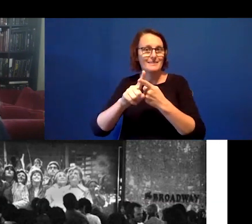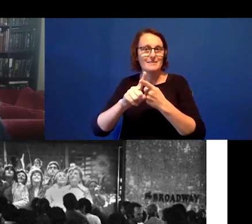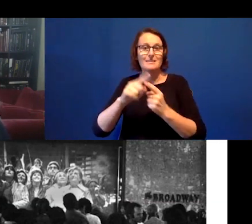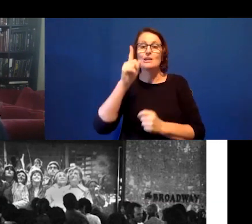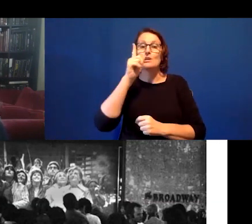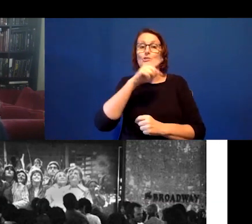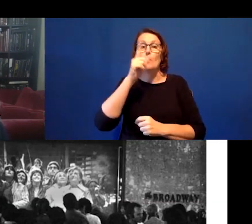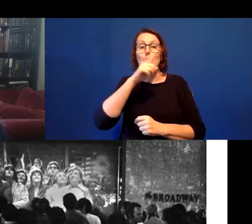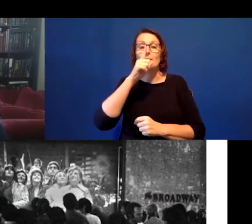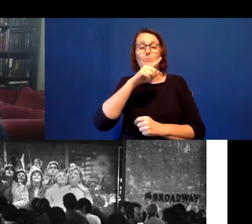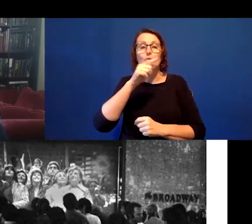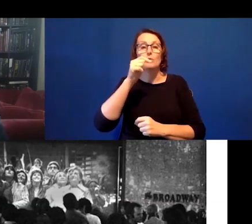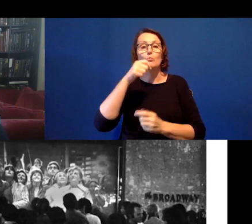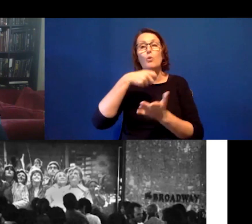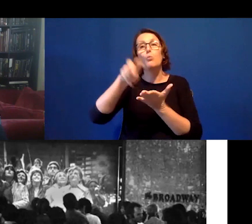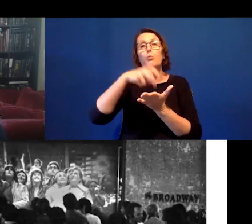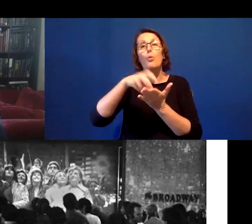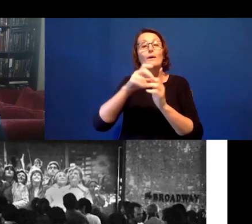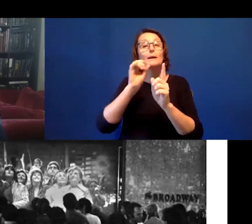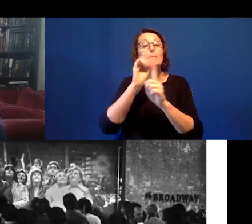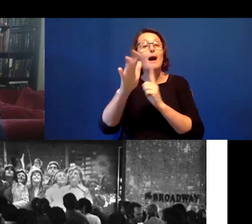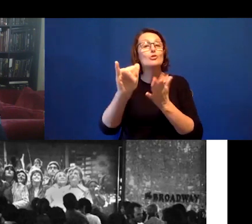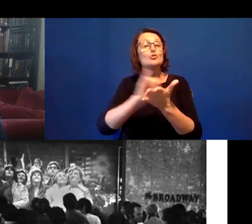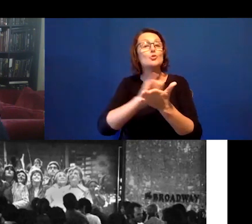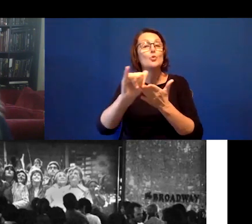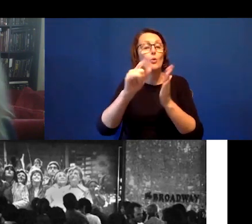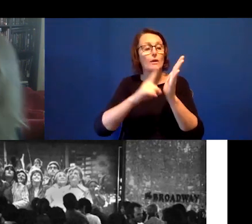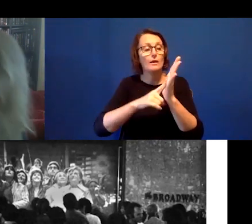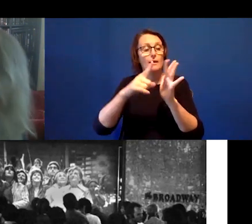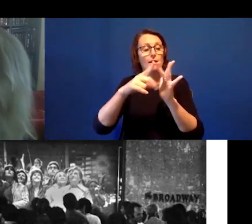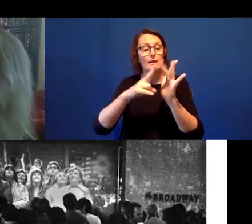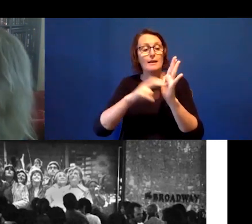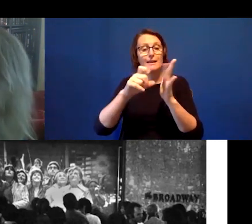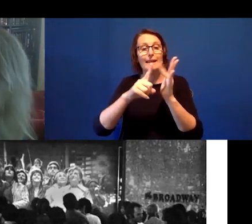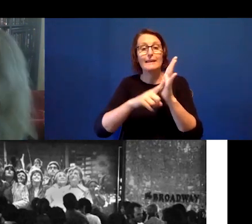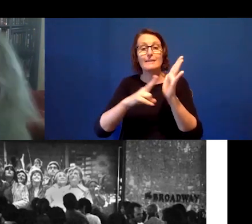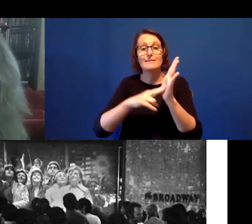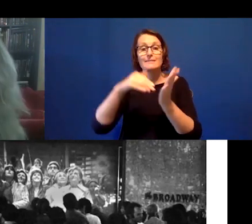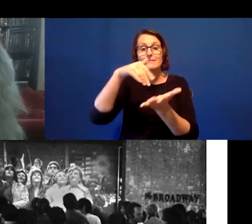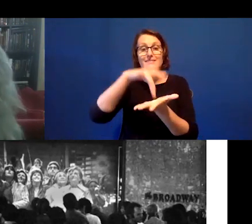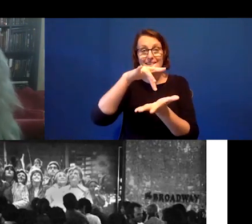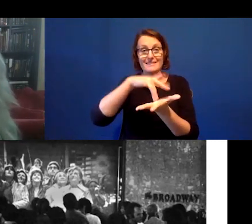Centre in the performing arts in New York, and they realised that they